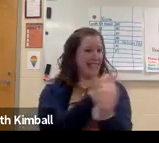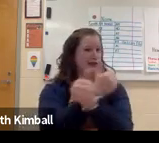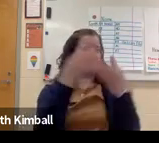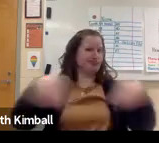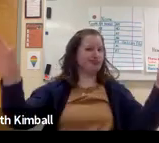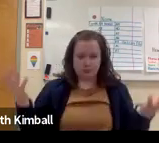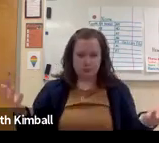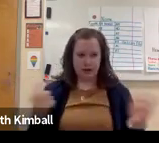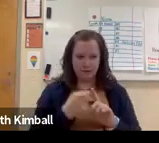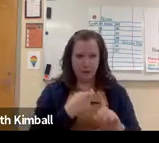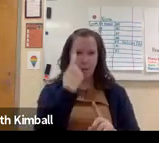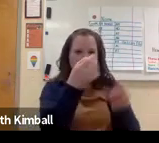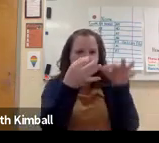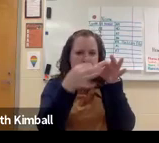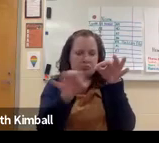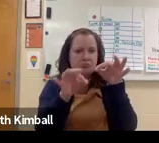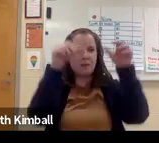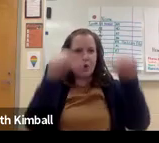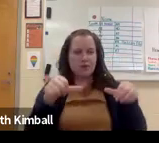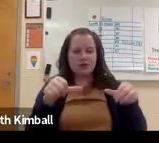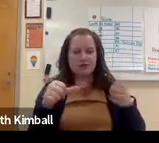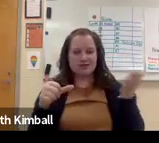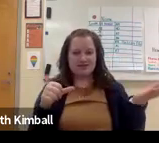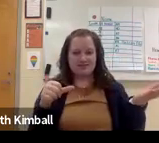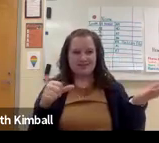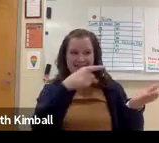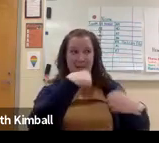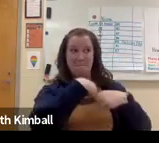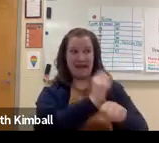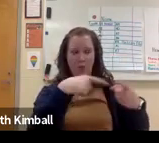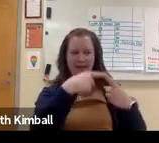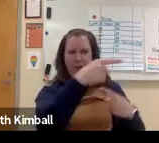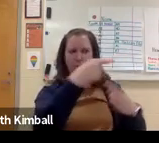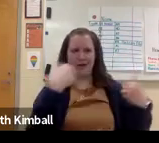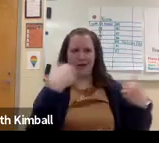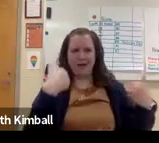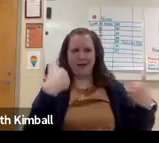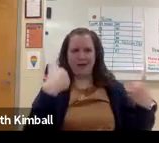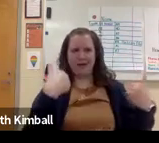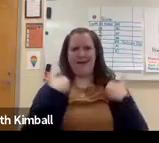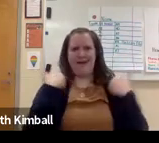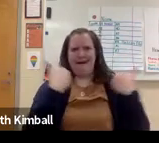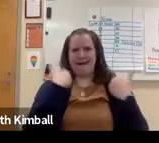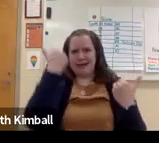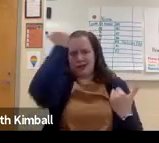They lose their income and everything from a single post